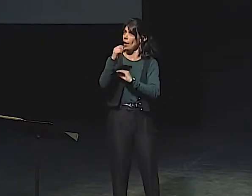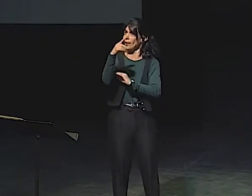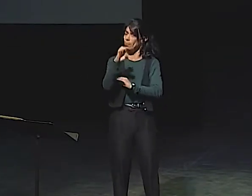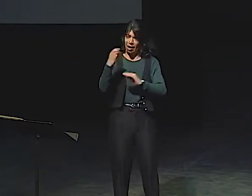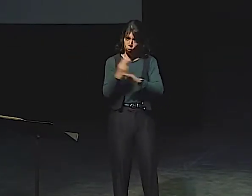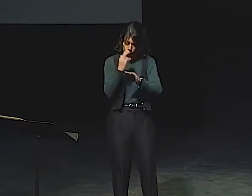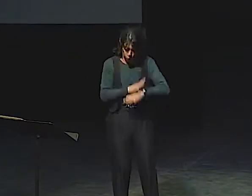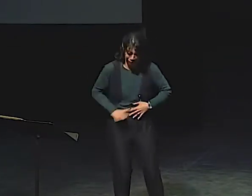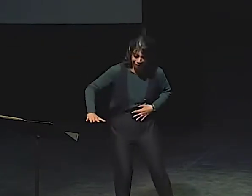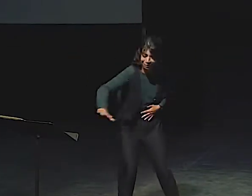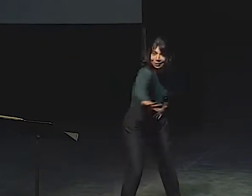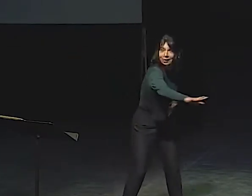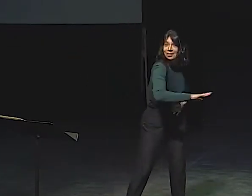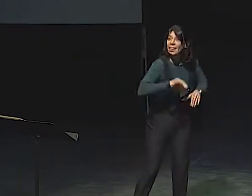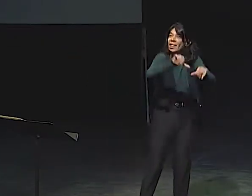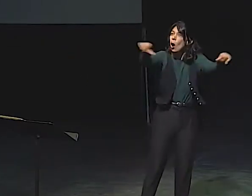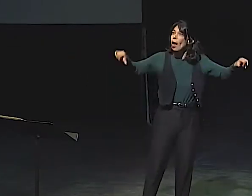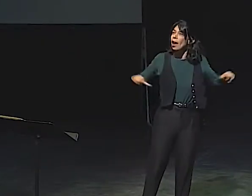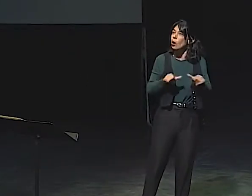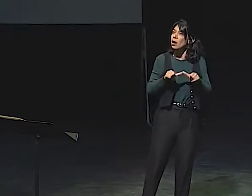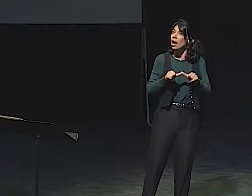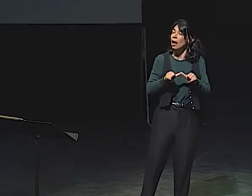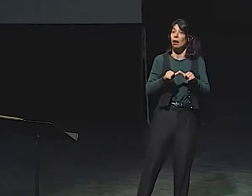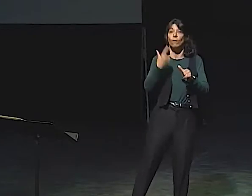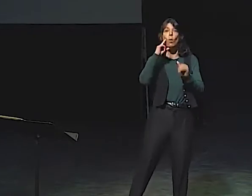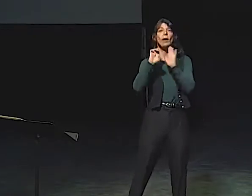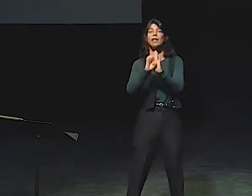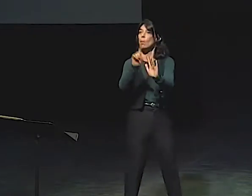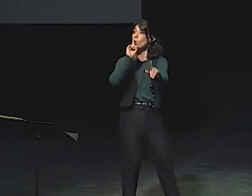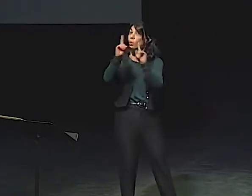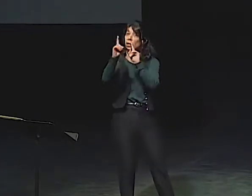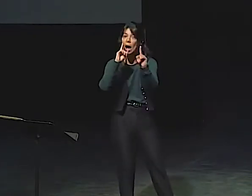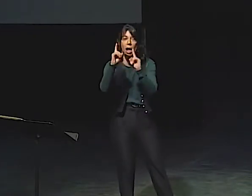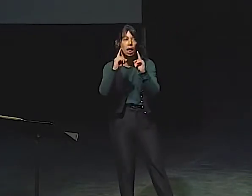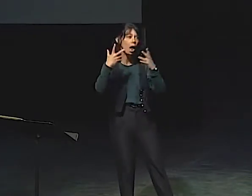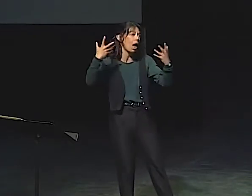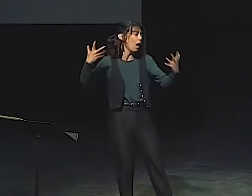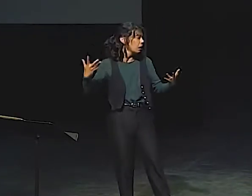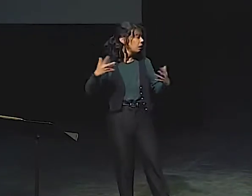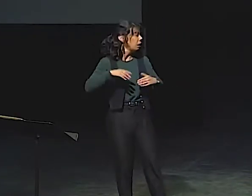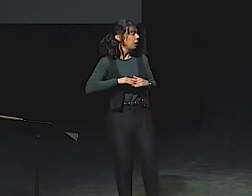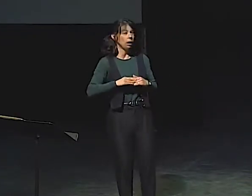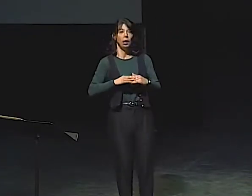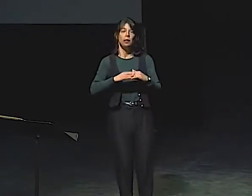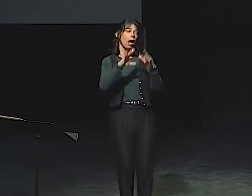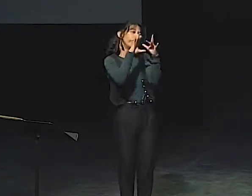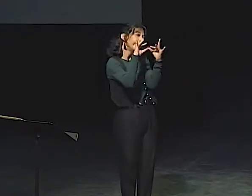WELL, SHE USED THAT AND EXTENDED IT TO USE A LARGER SPACE AND AREA.